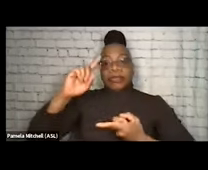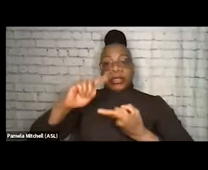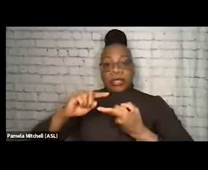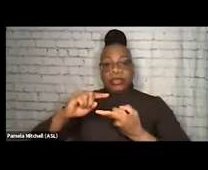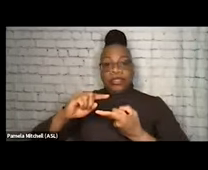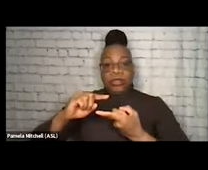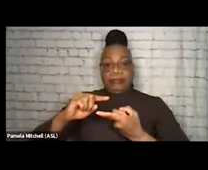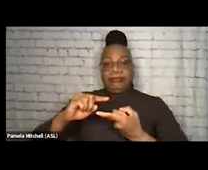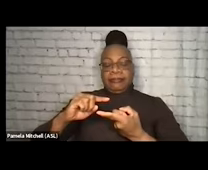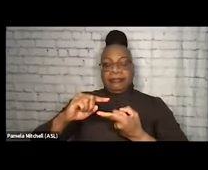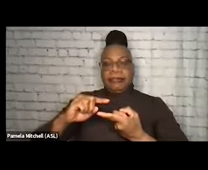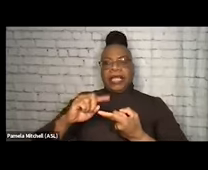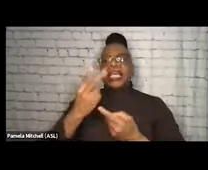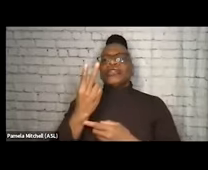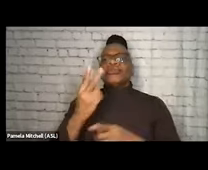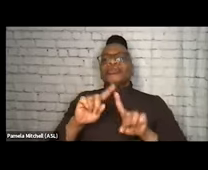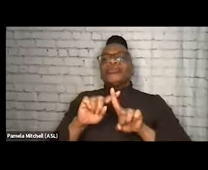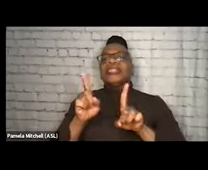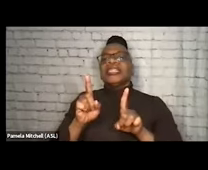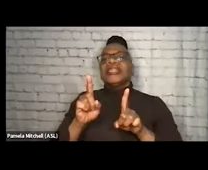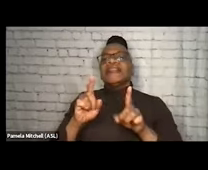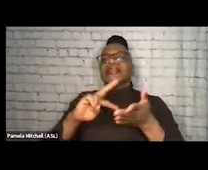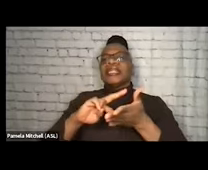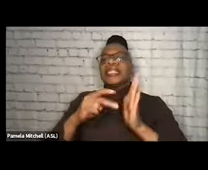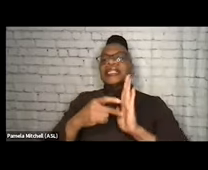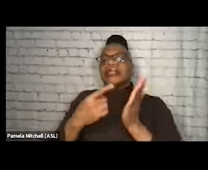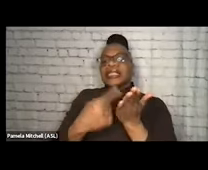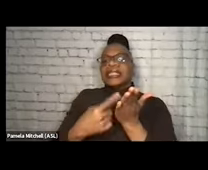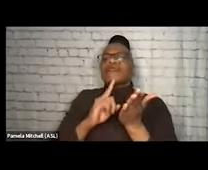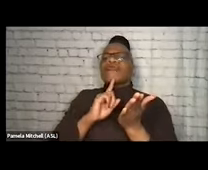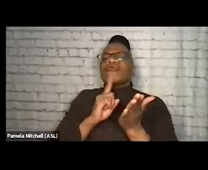there's two different definitions we're gonna cover, and that I really want you to think about